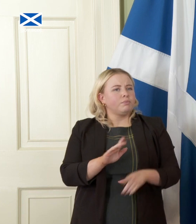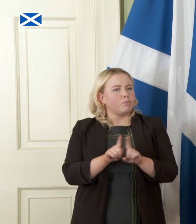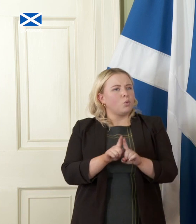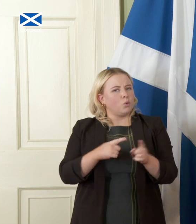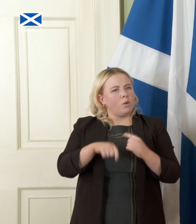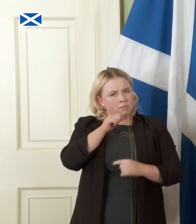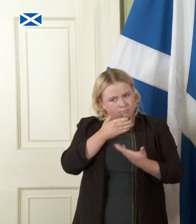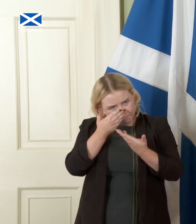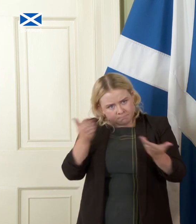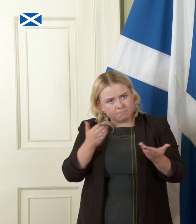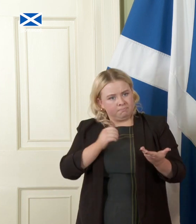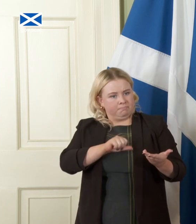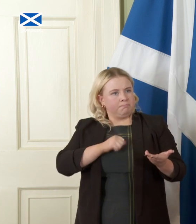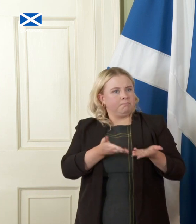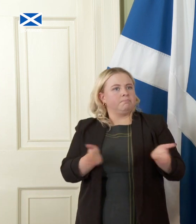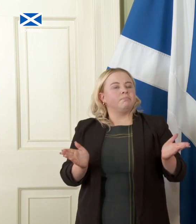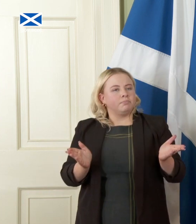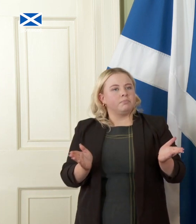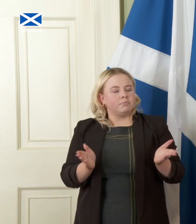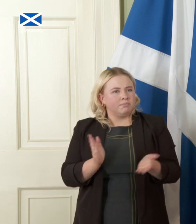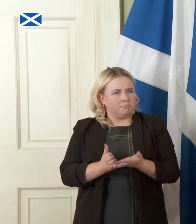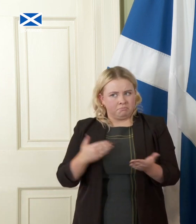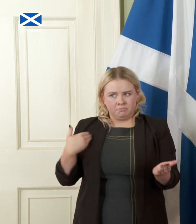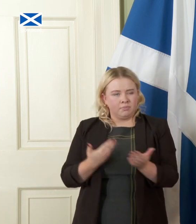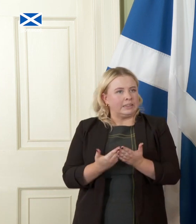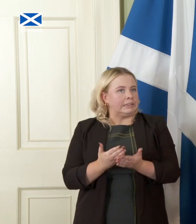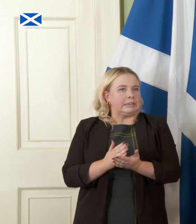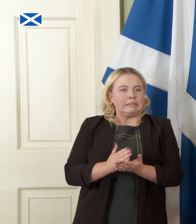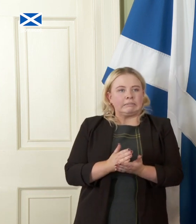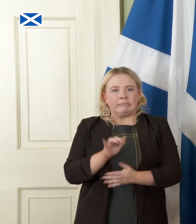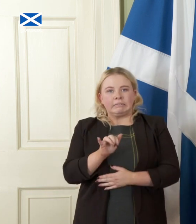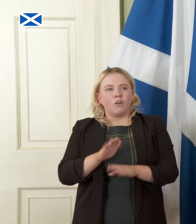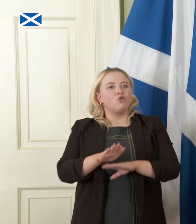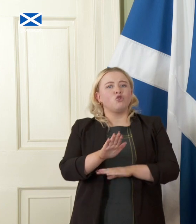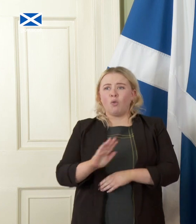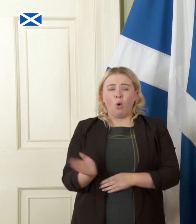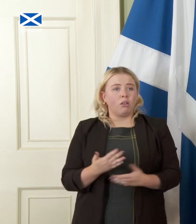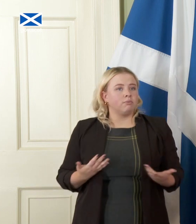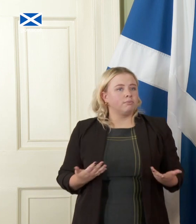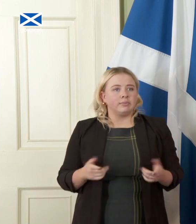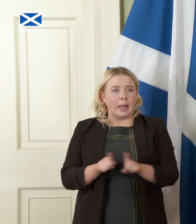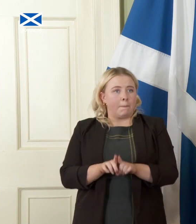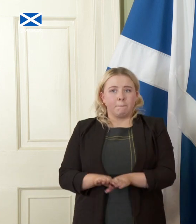with people that there is an inherent uncertainty in the future for everybody for every individual